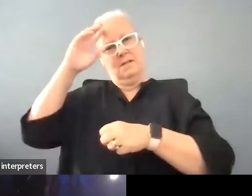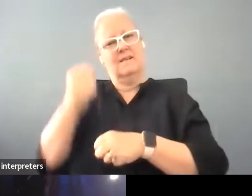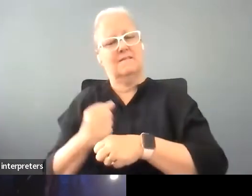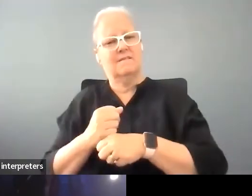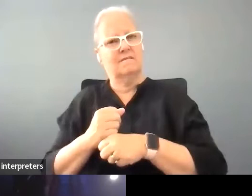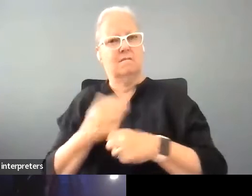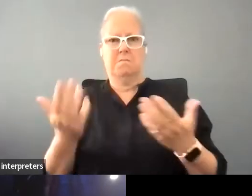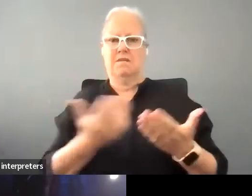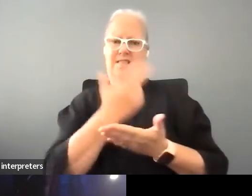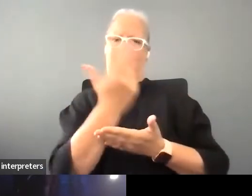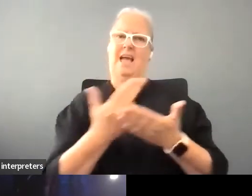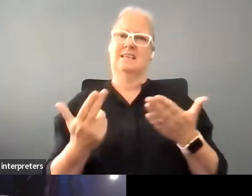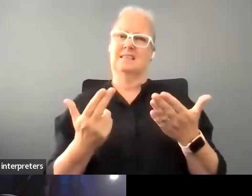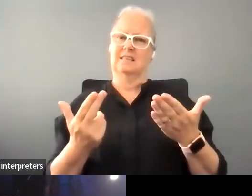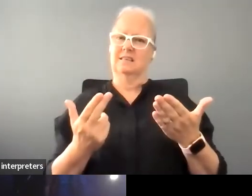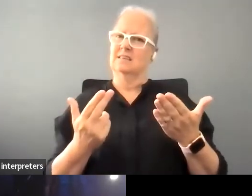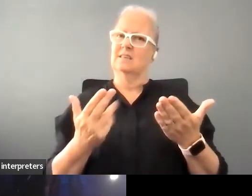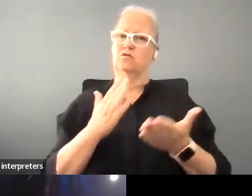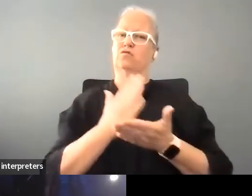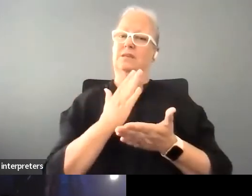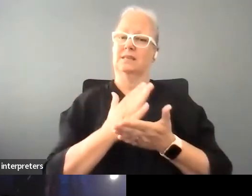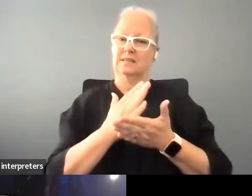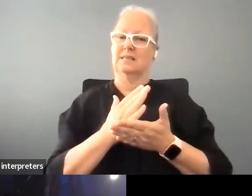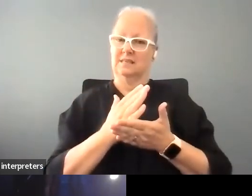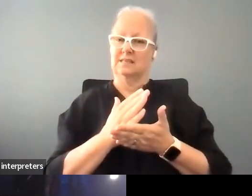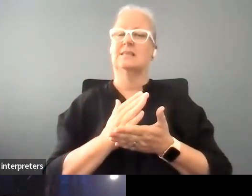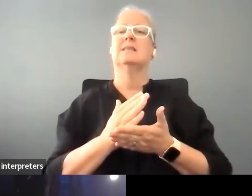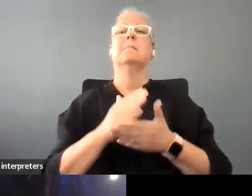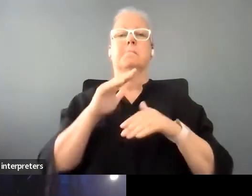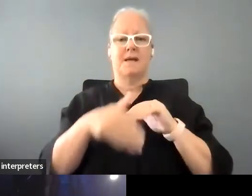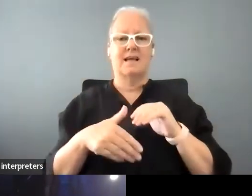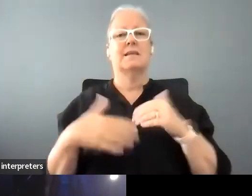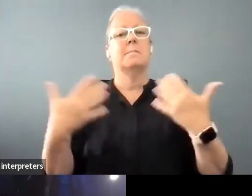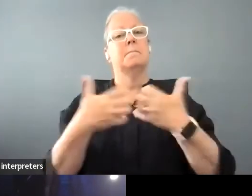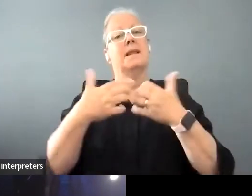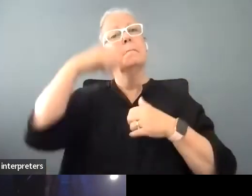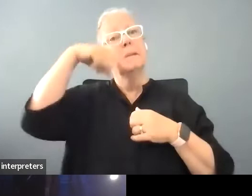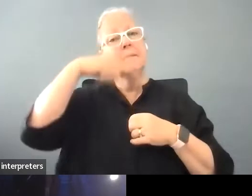is, it's about actually the prohibition of many people being able to enter the arts the